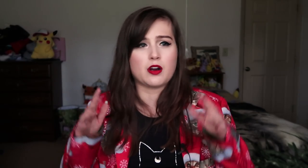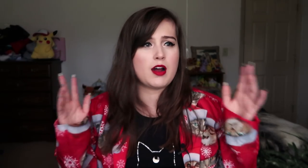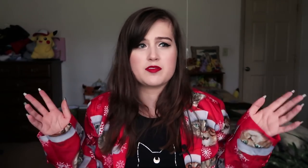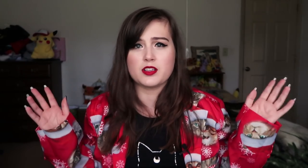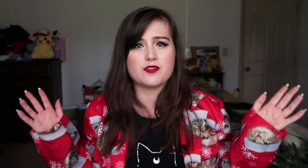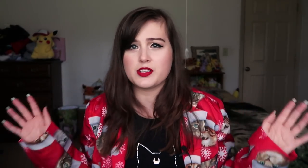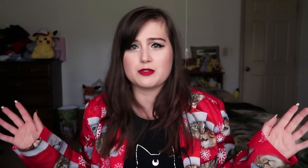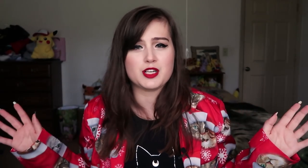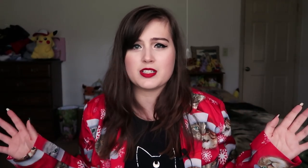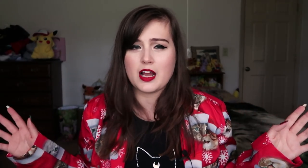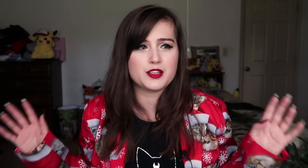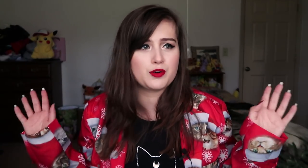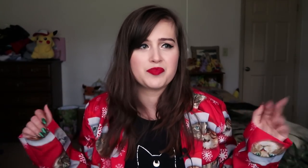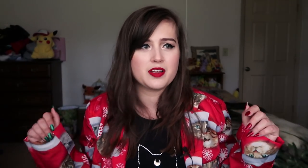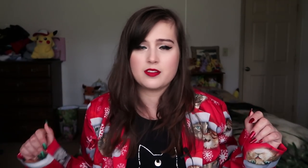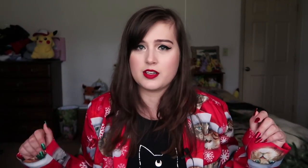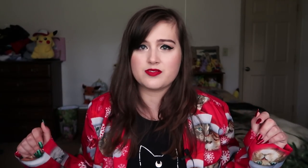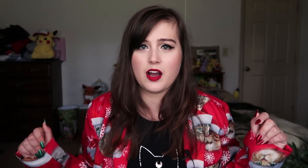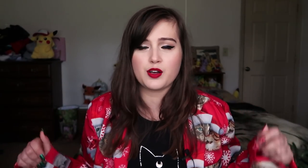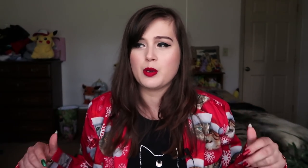You don't have to love her as much as I do. That's fine.